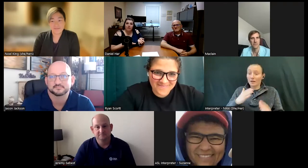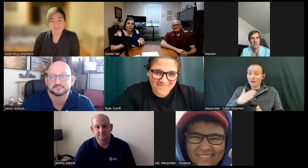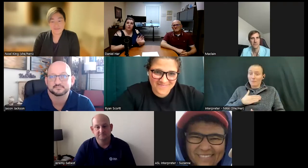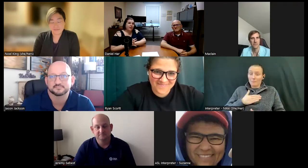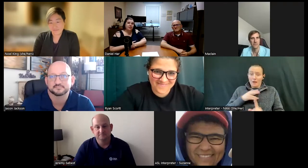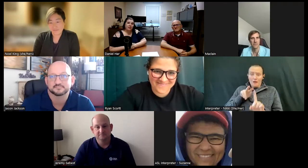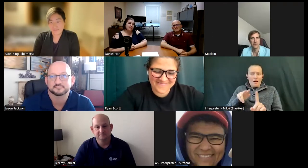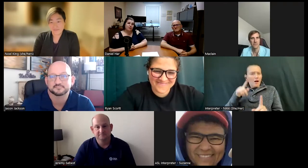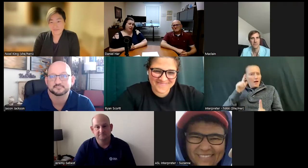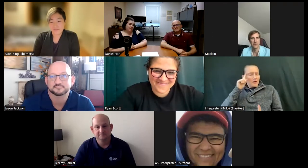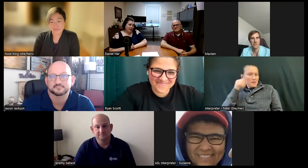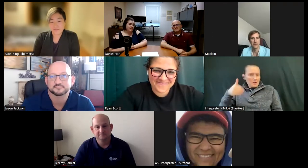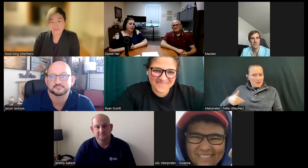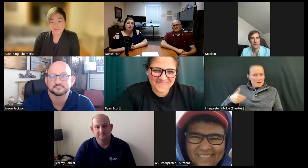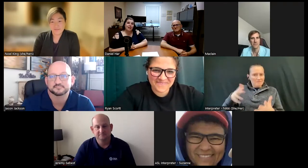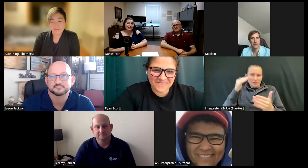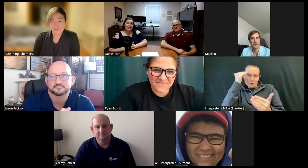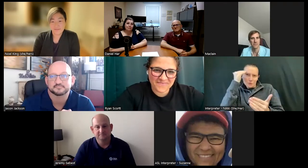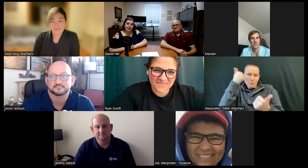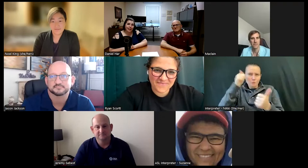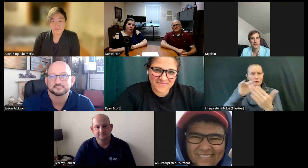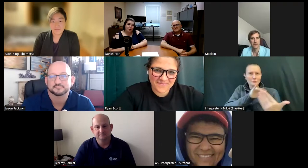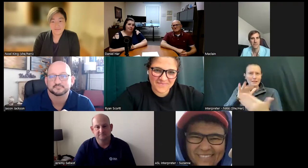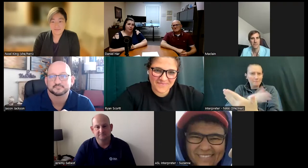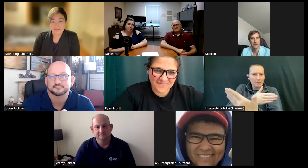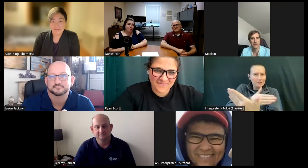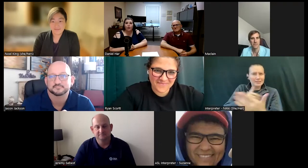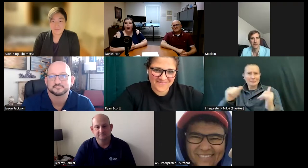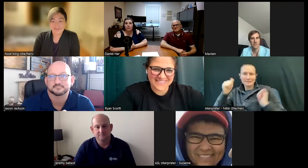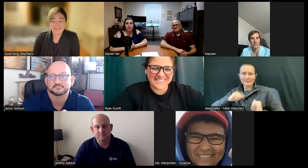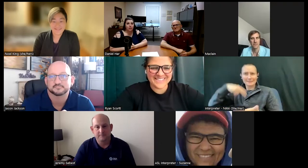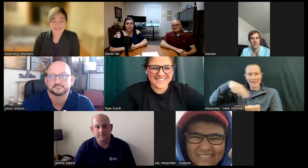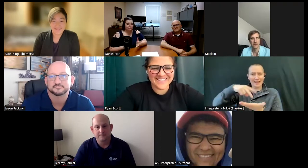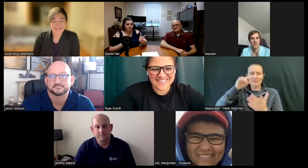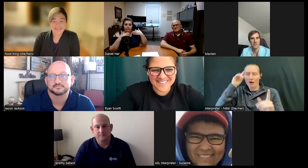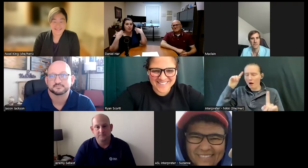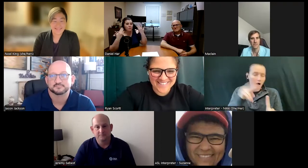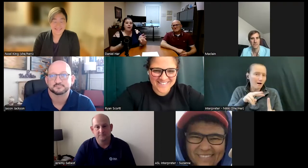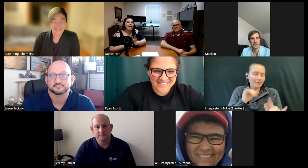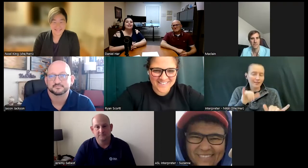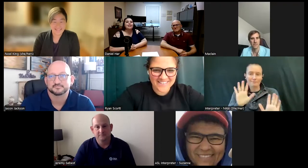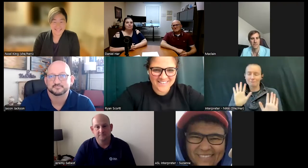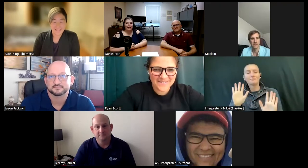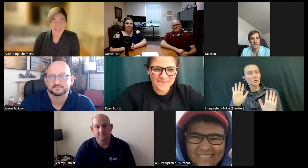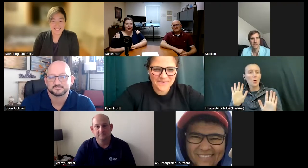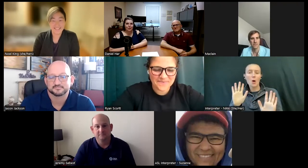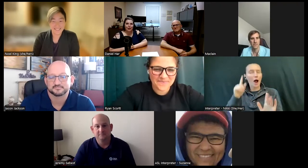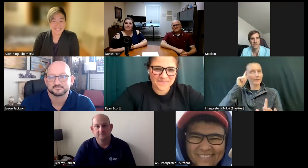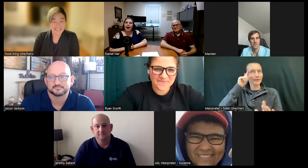that you were trying to study music and dance because that's immediately where my mind went. So, I was just anticipating that you are going to be